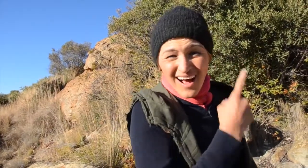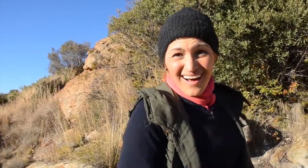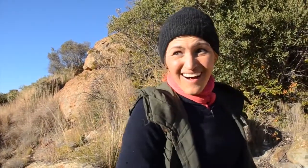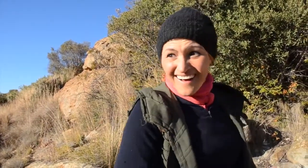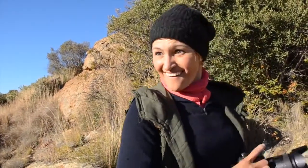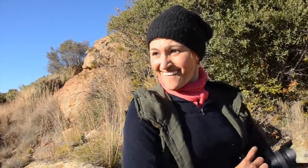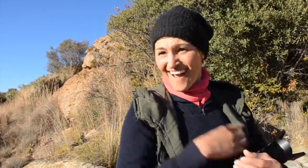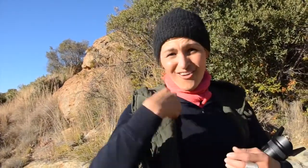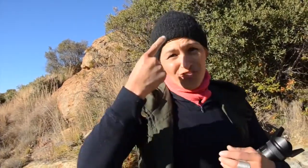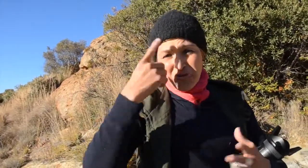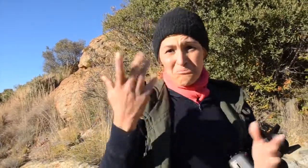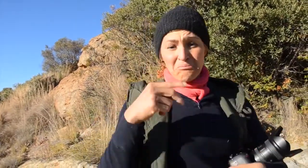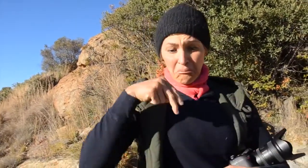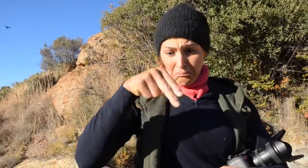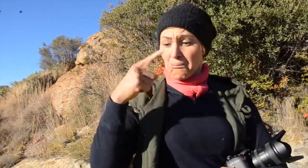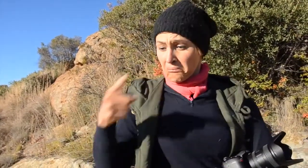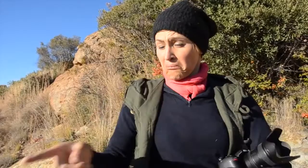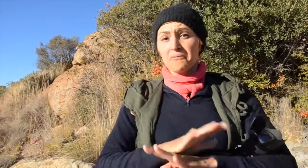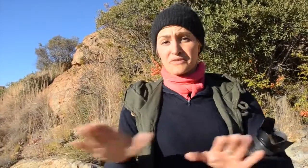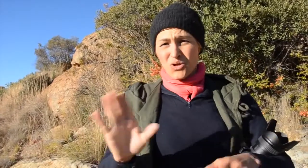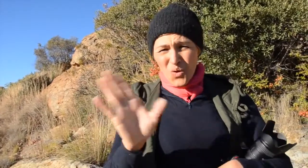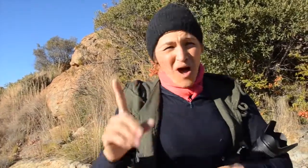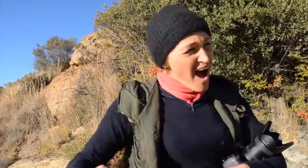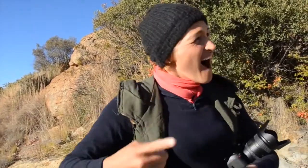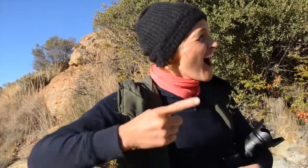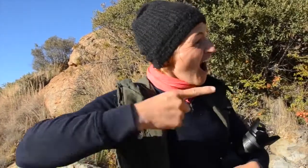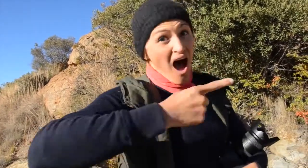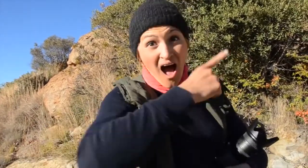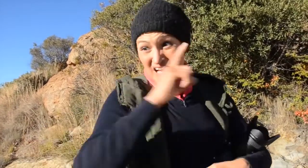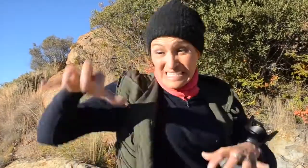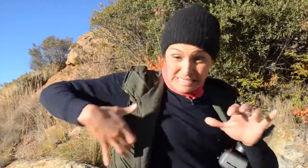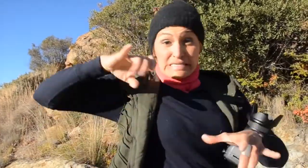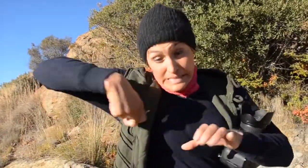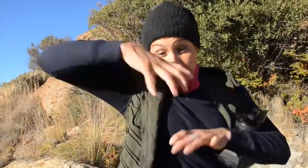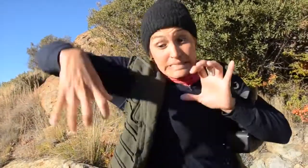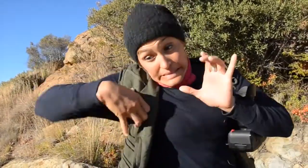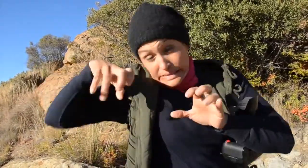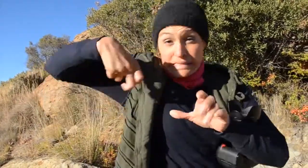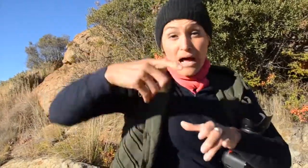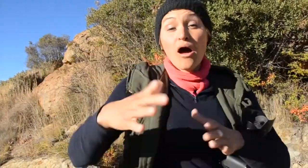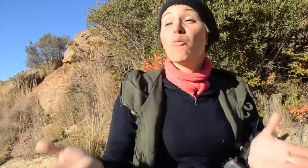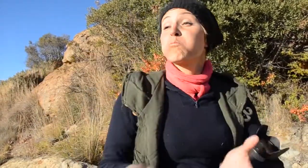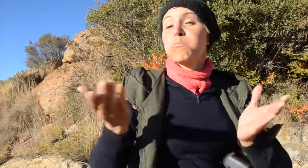Up. I thought we would do some walking and just see the view, but no.